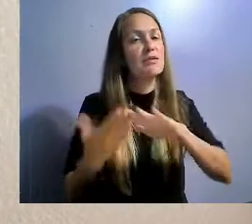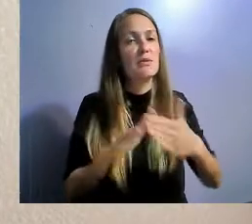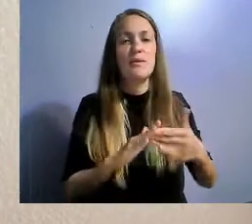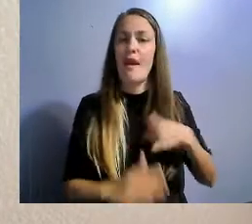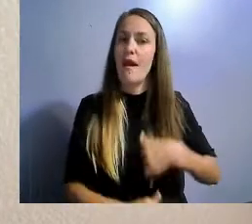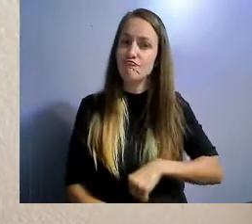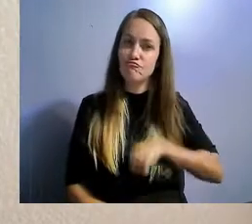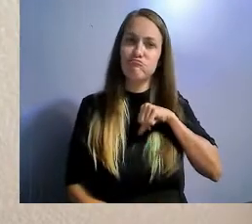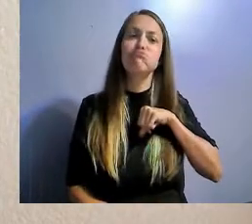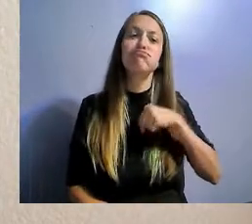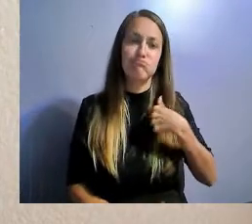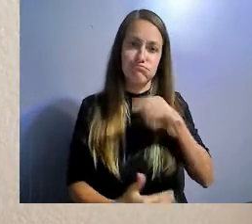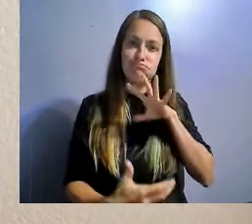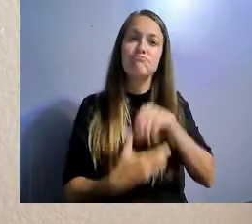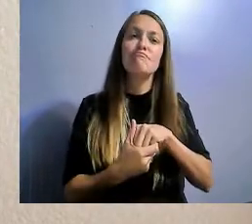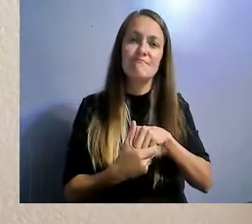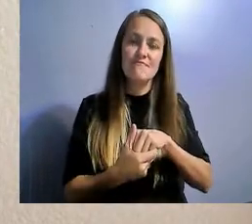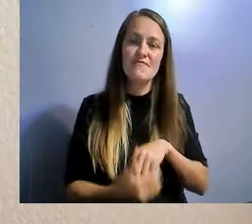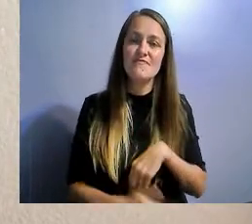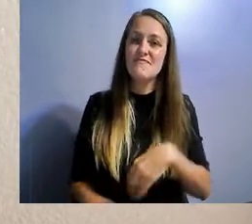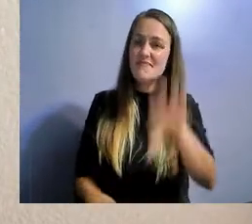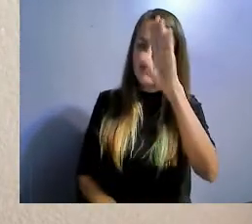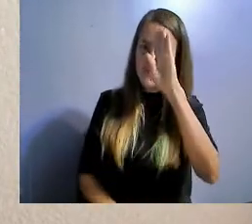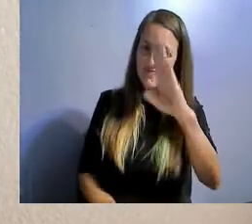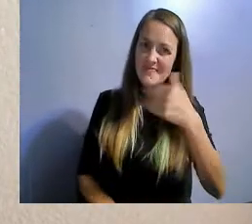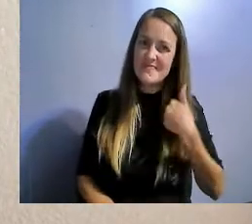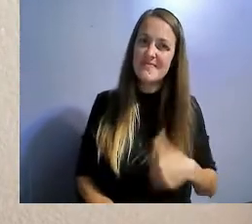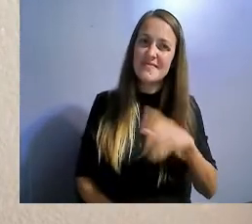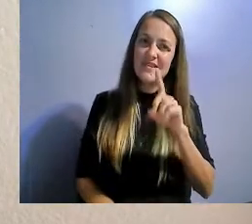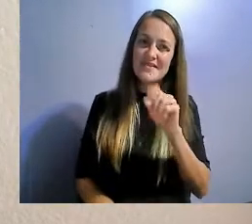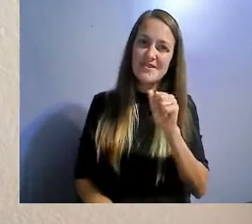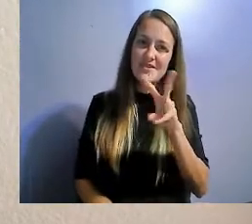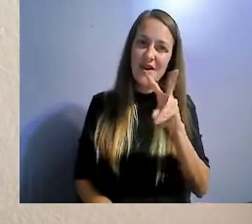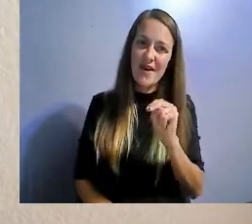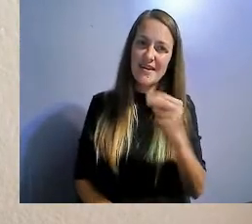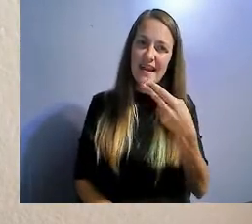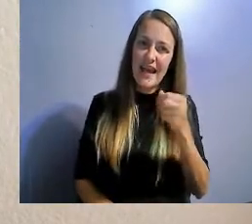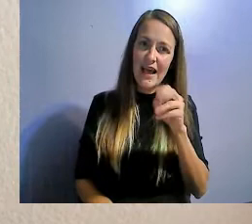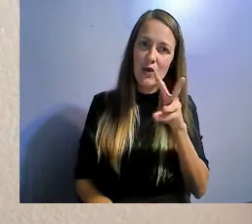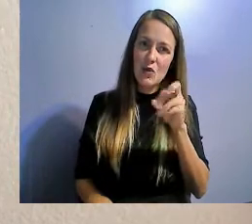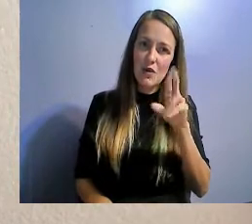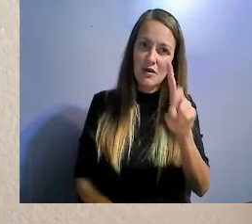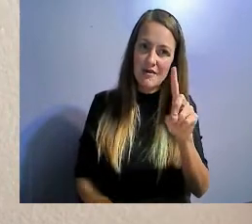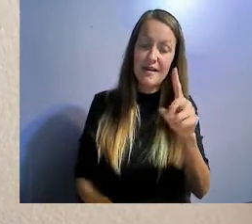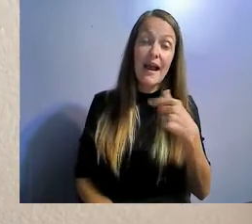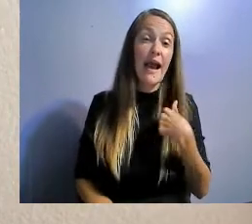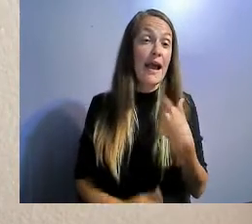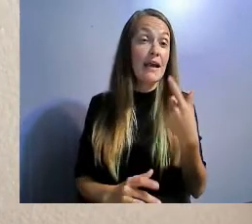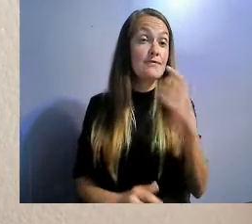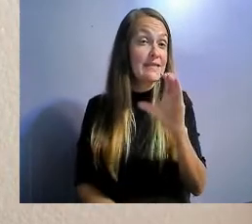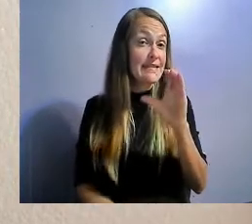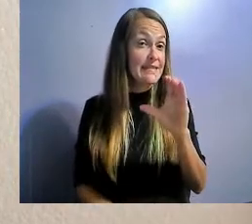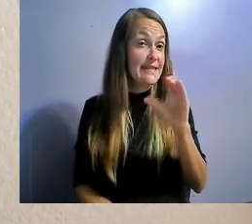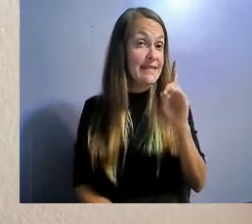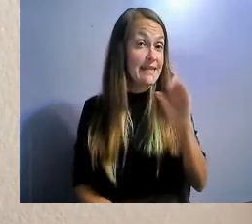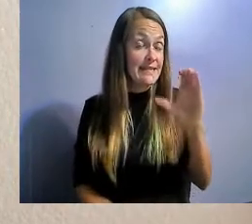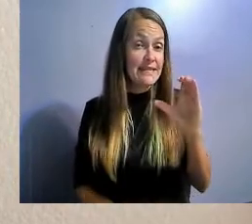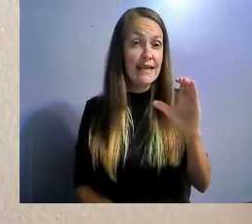Hi, I am Dawn Howard, and I am CCDCs community engagement coordinator.